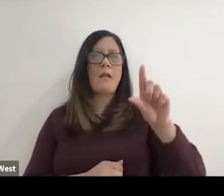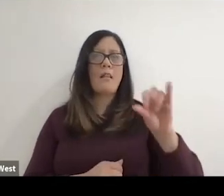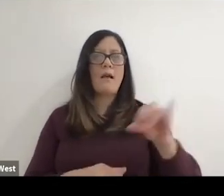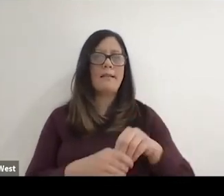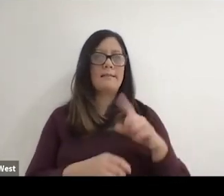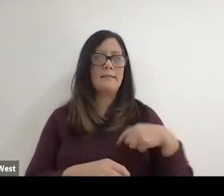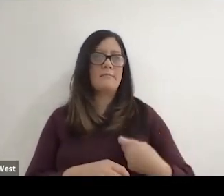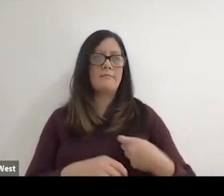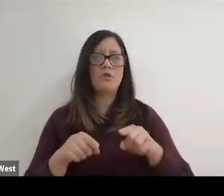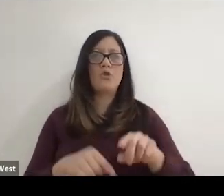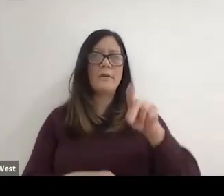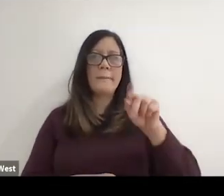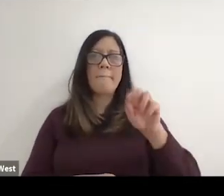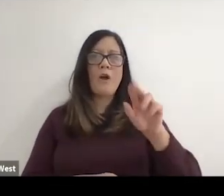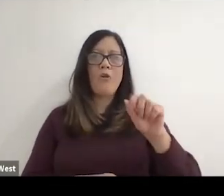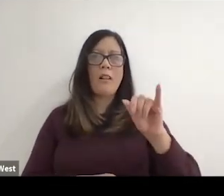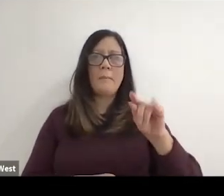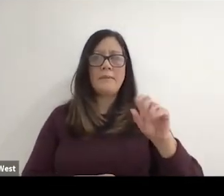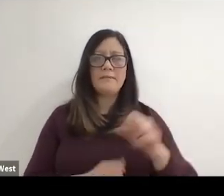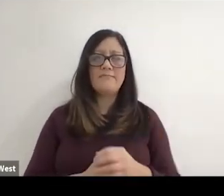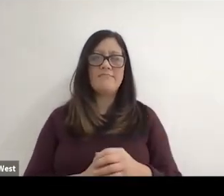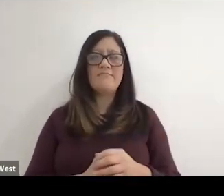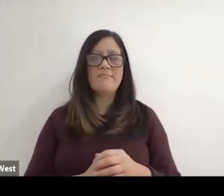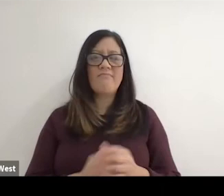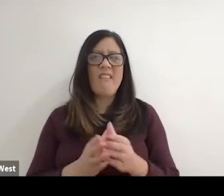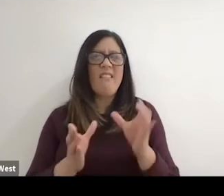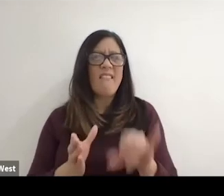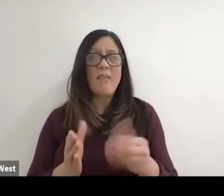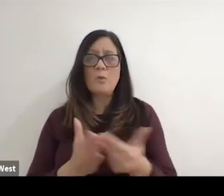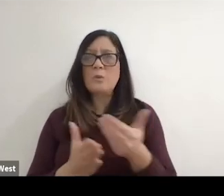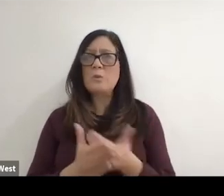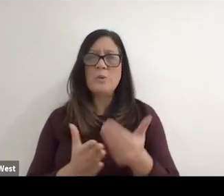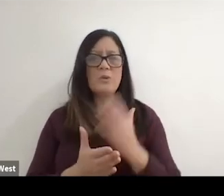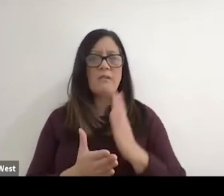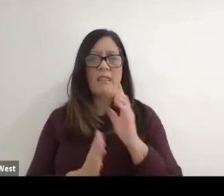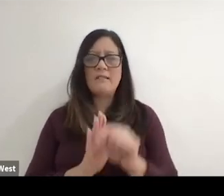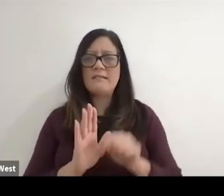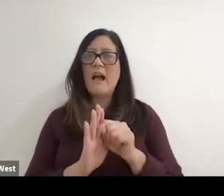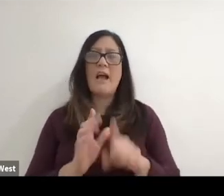But you know, we you know lot of this stuff was new and we and it just kind of progressed.